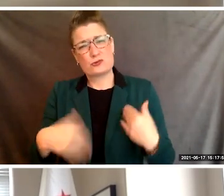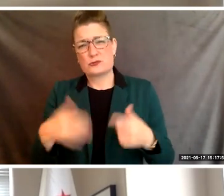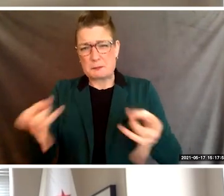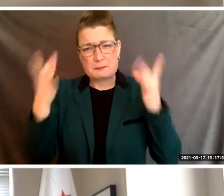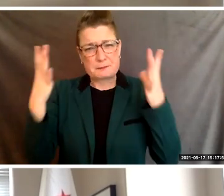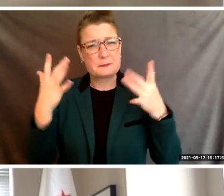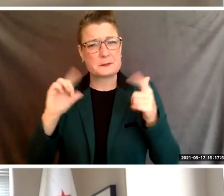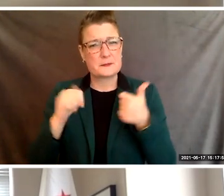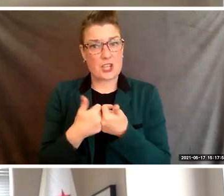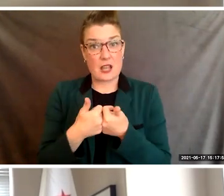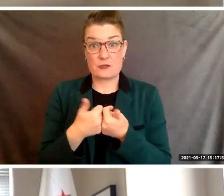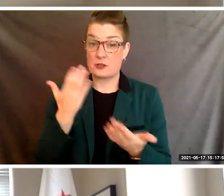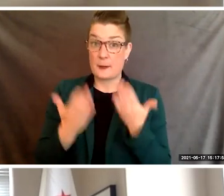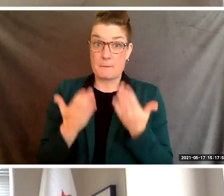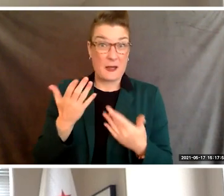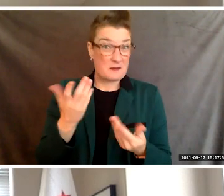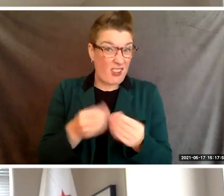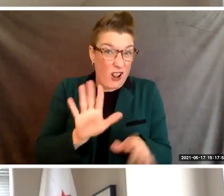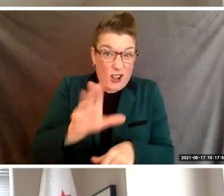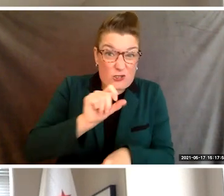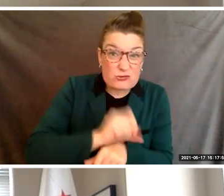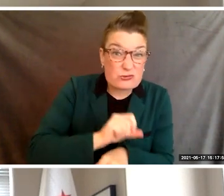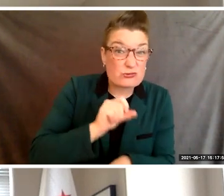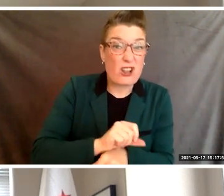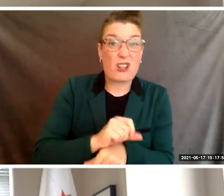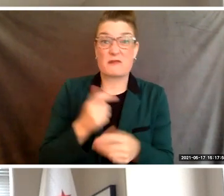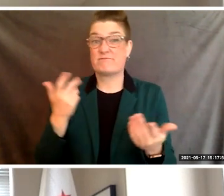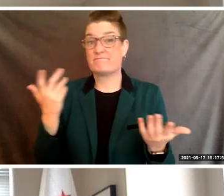including maybe losing your job facing housing insecurity